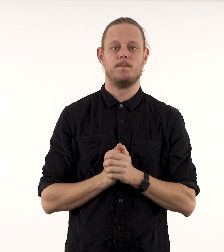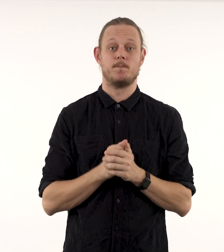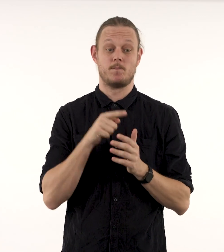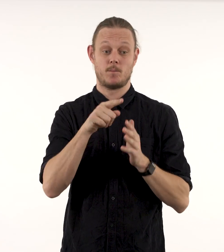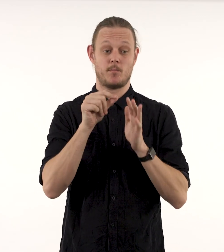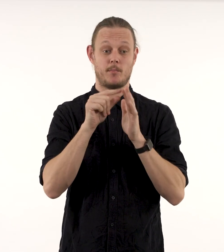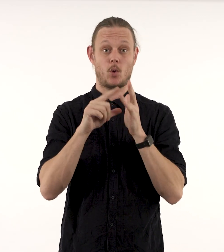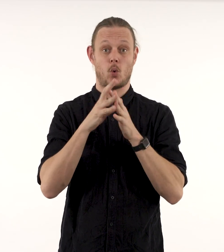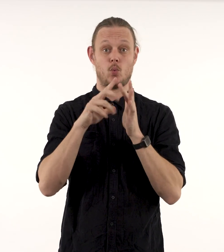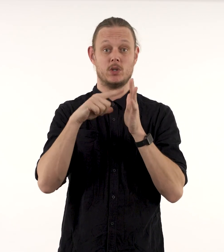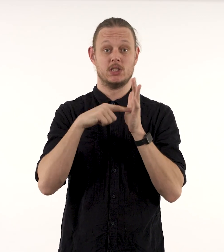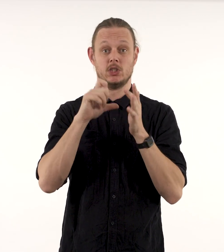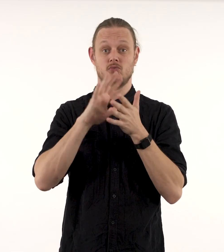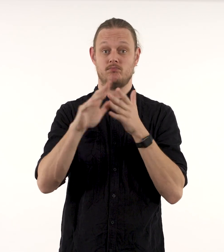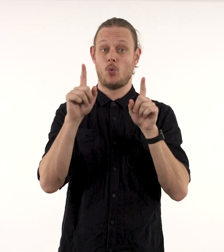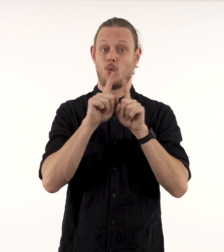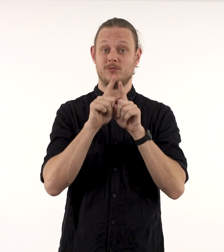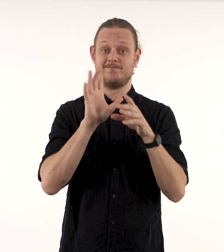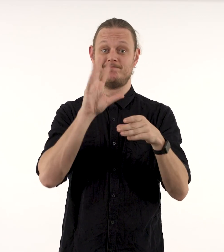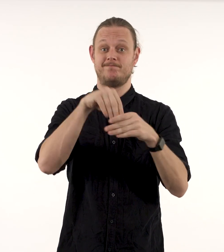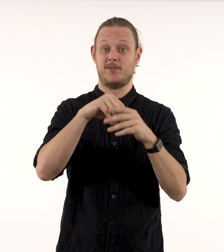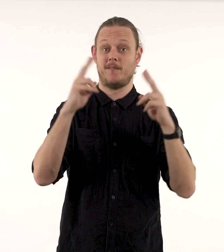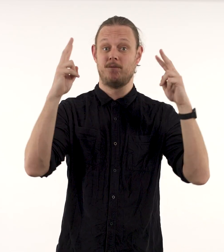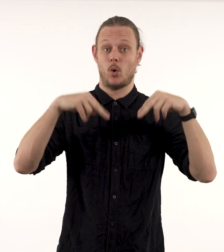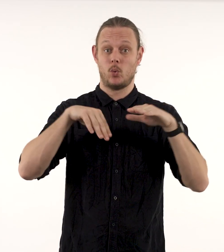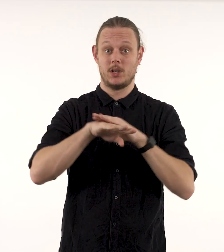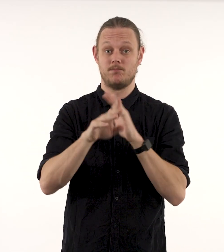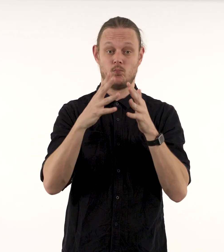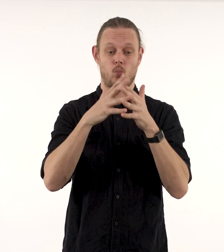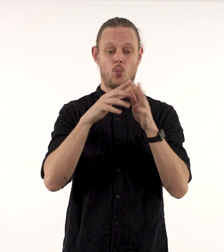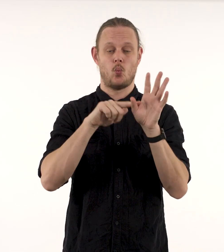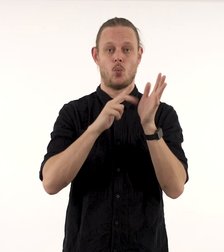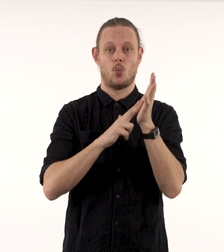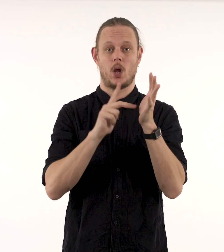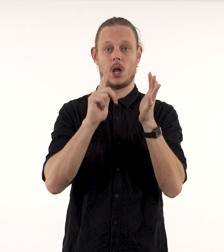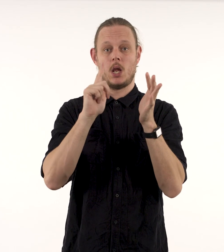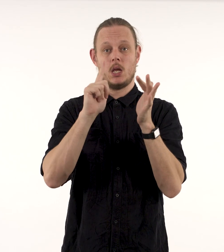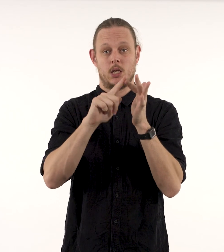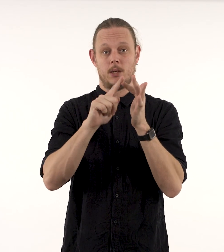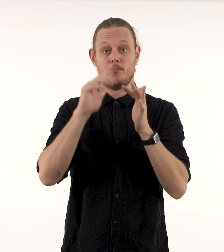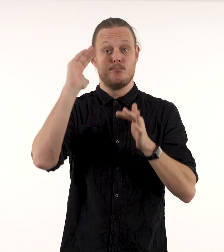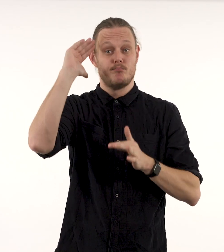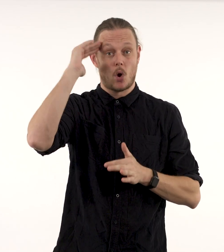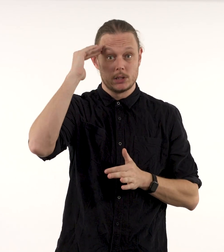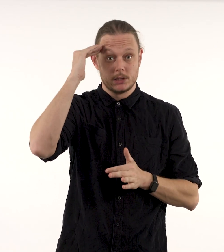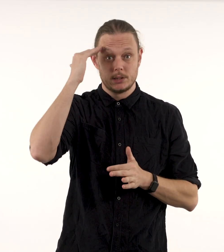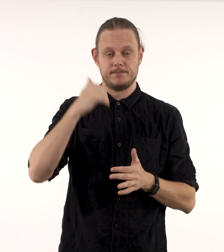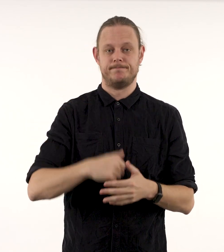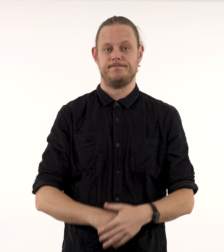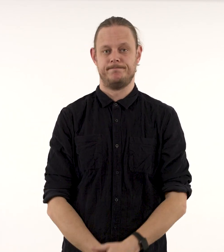Powditch is also a finalist in this year's Wynne Prize.